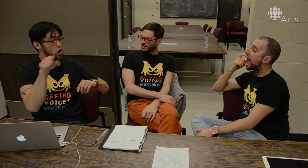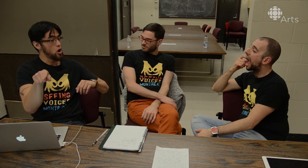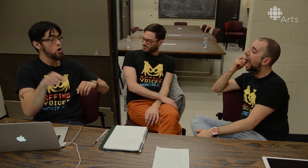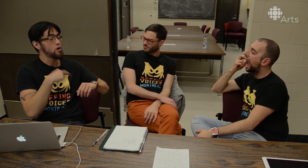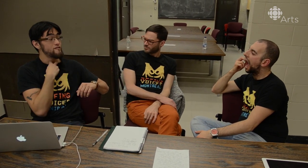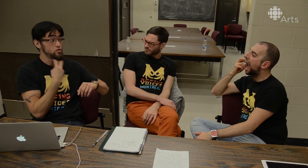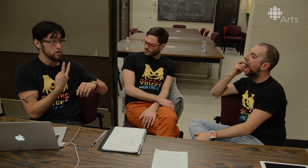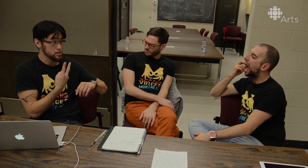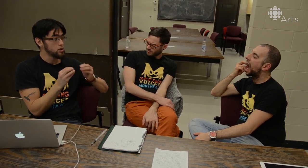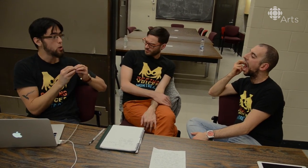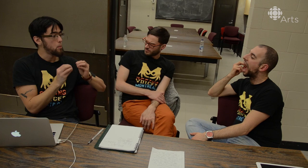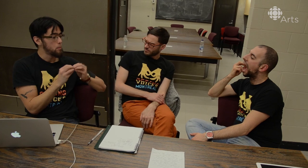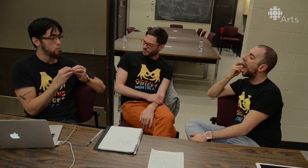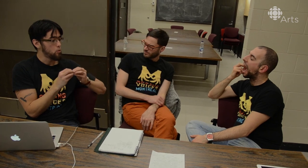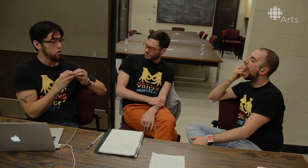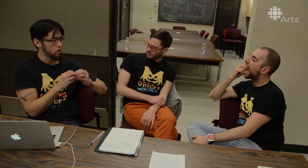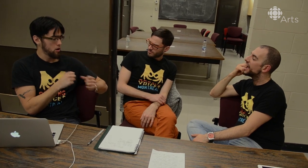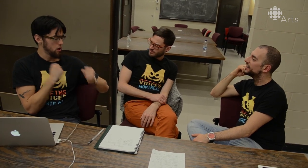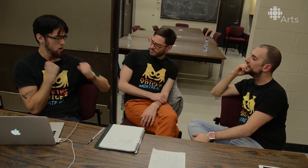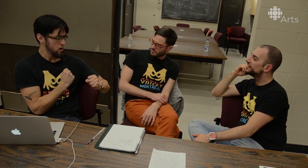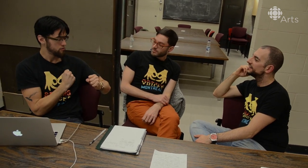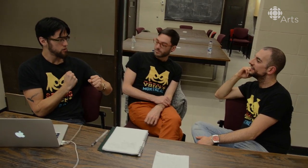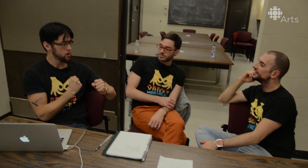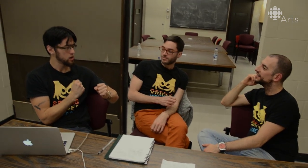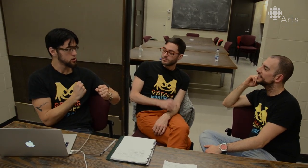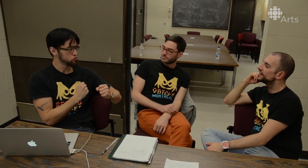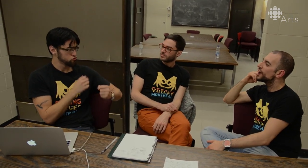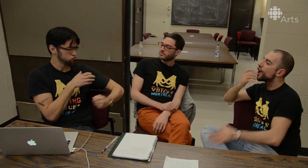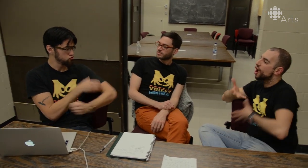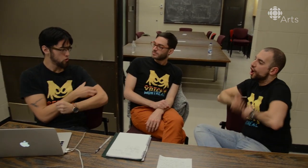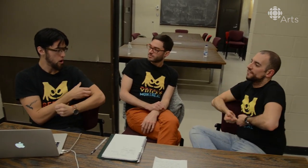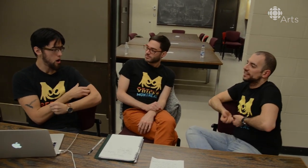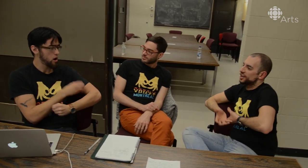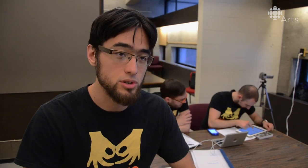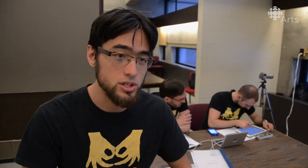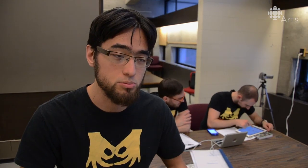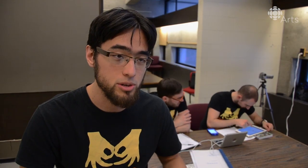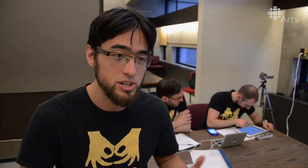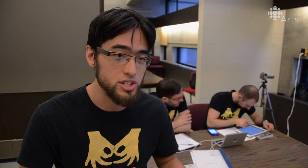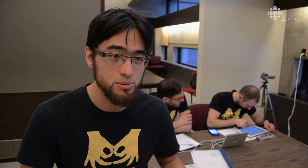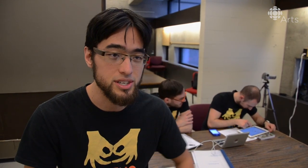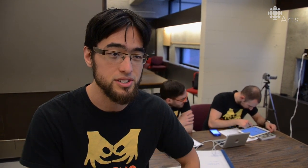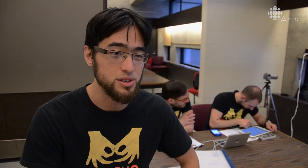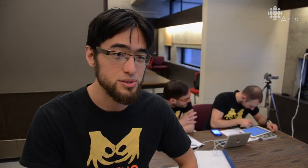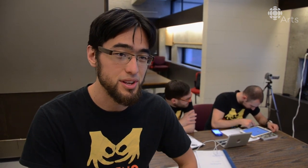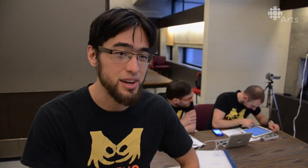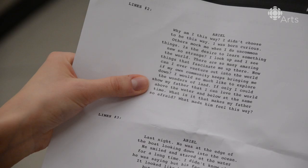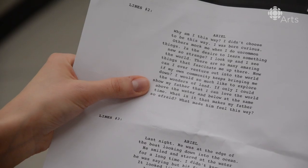Her voice, it's more powerful. It's stronger. Just pretty much going to be his ears today